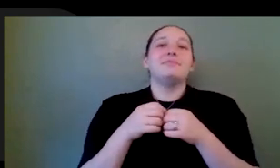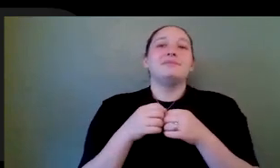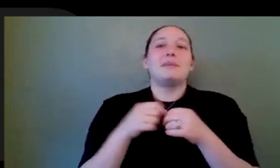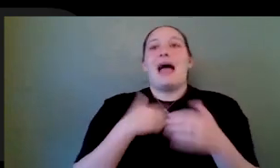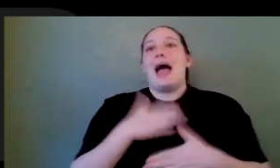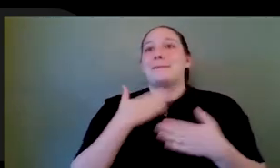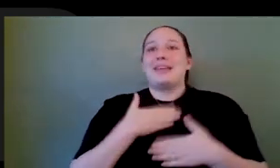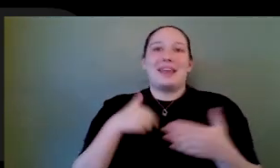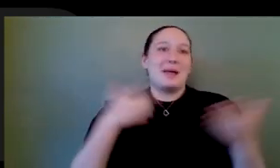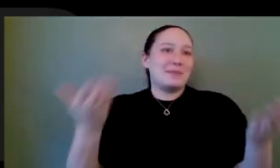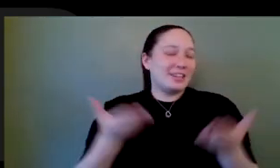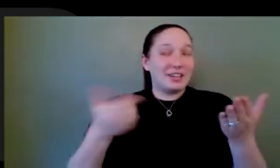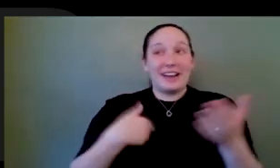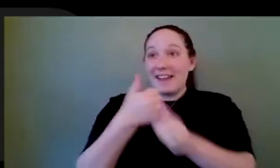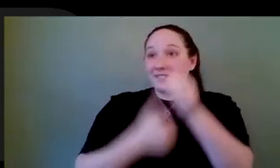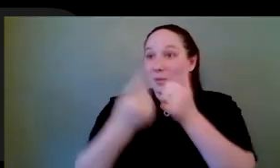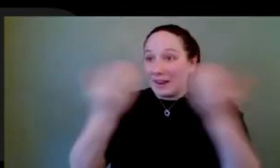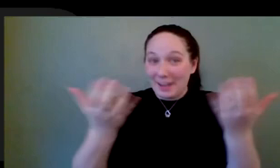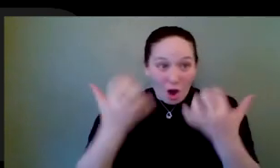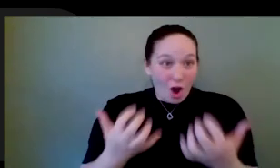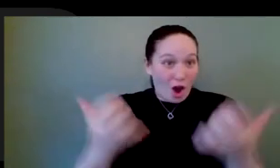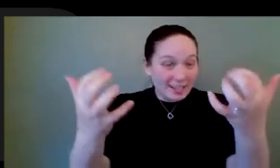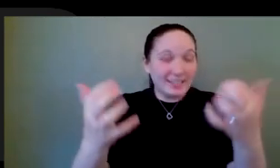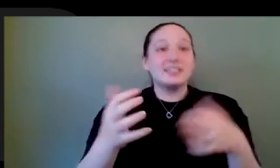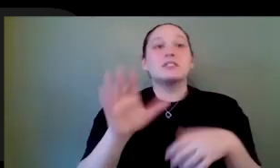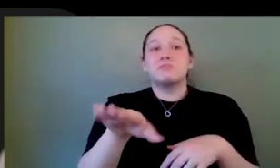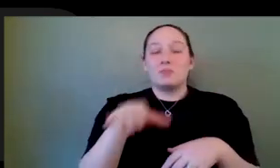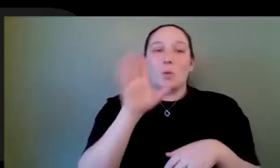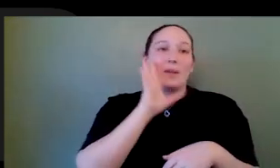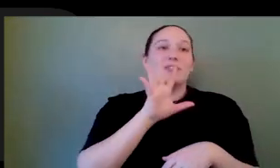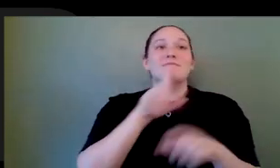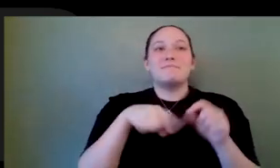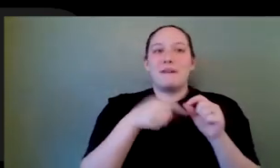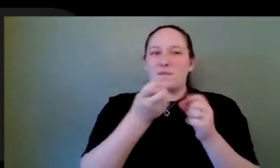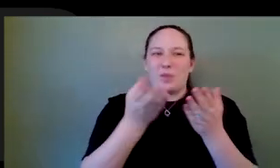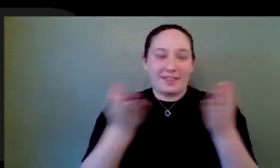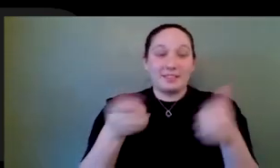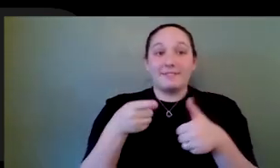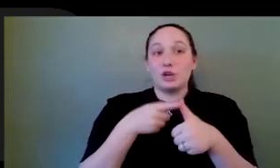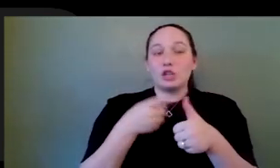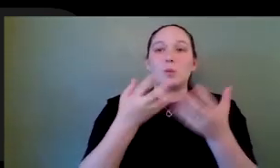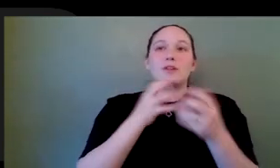everybody in the audience today. We're going to talk about a couple of things. First, I want to start with a little bit about what I do to kind of